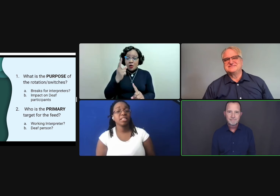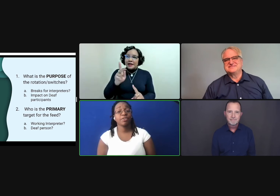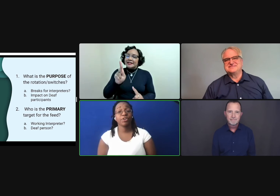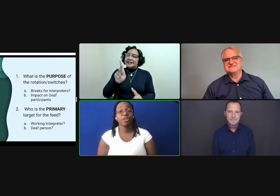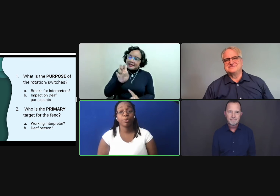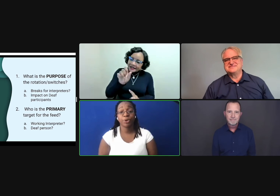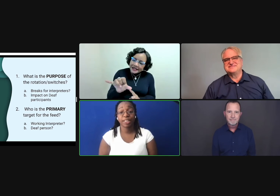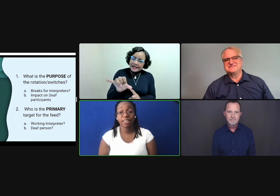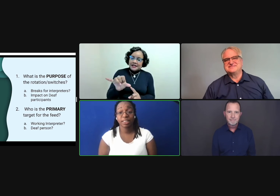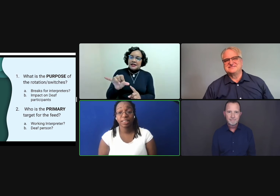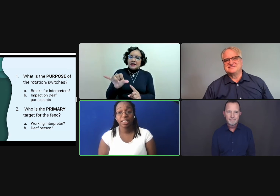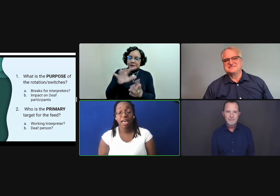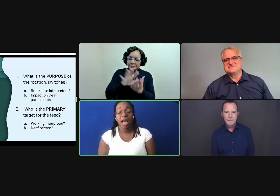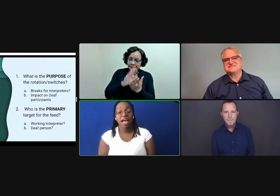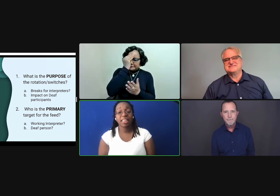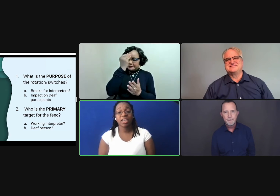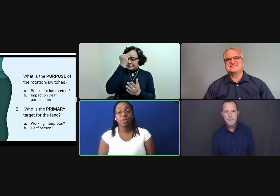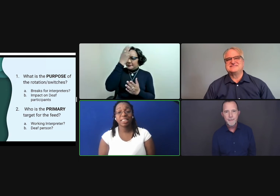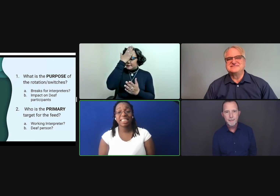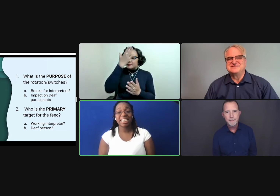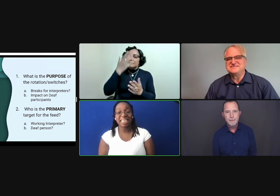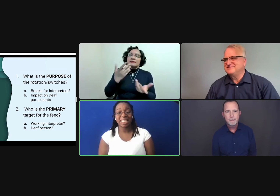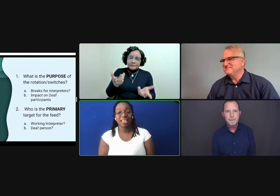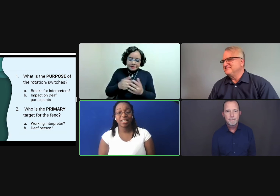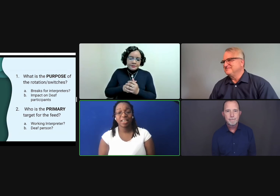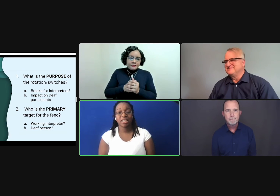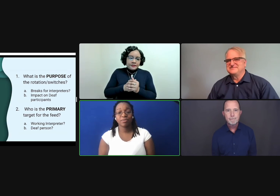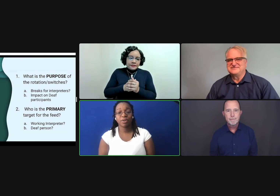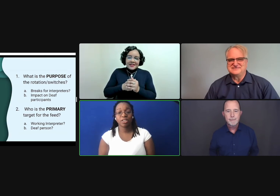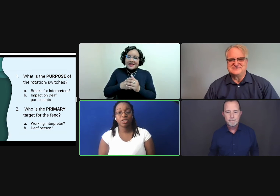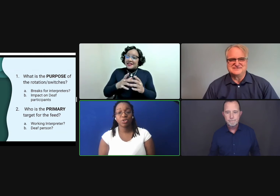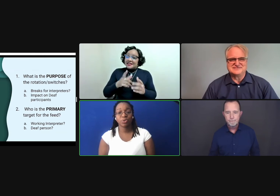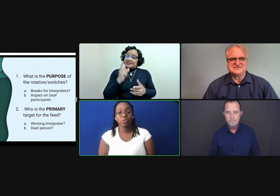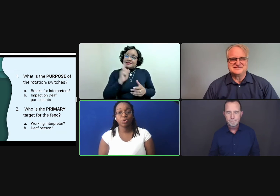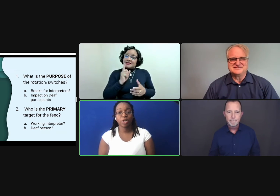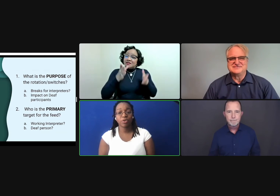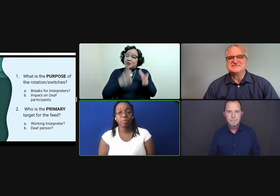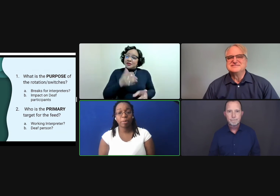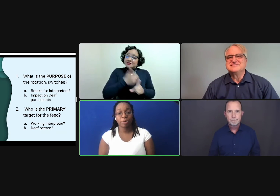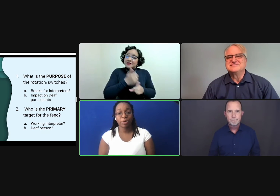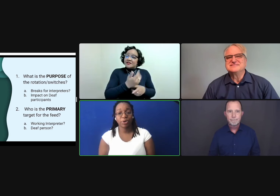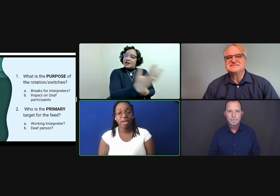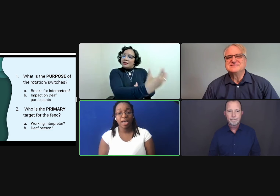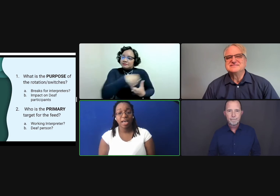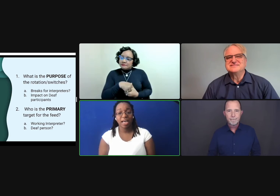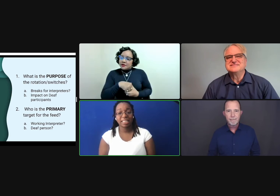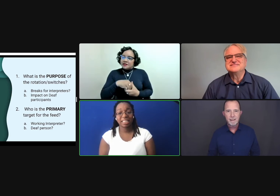That is a very good point. I think what is key is for us to try to remember,